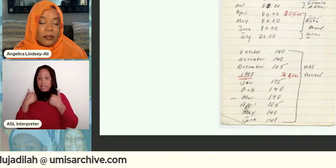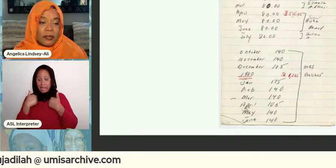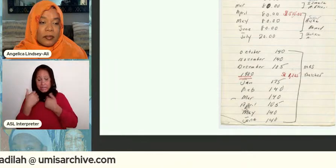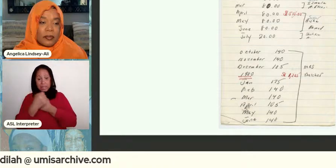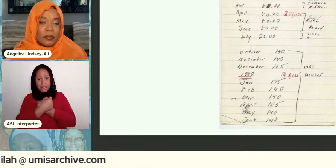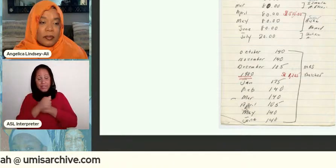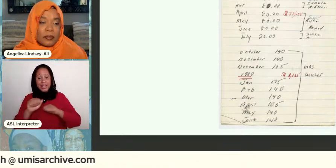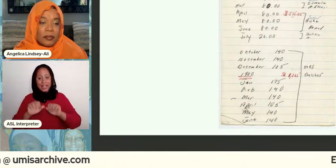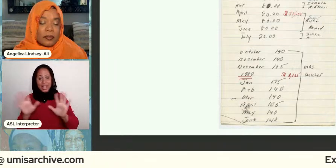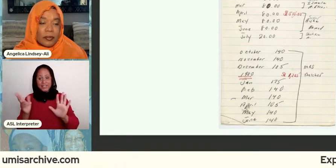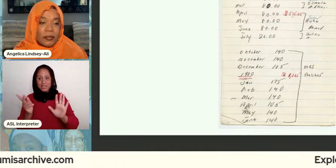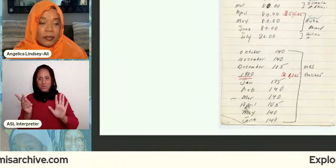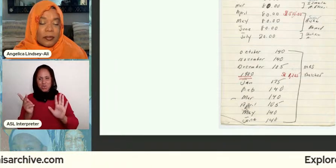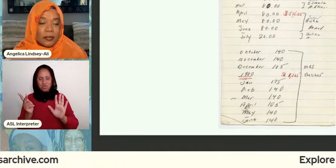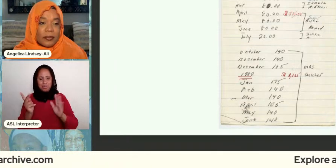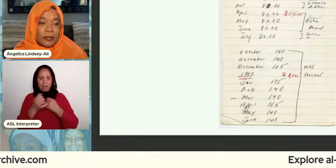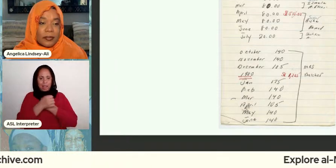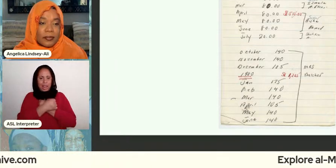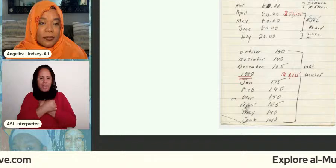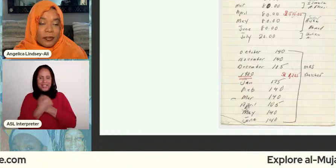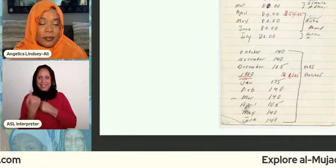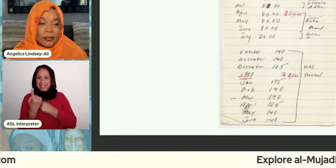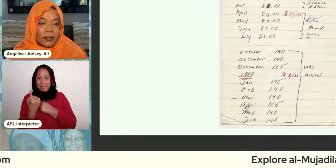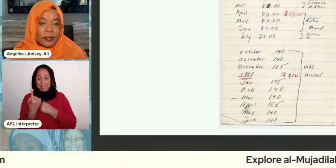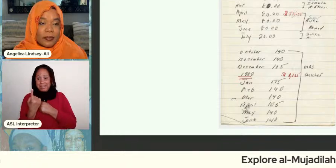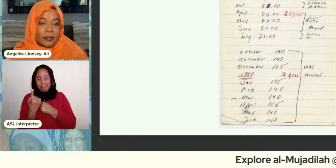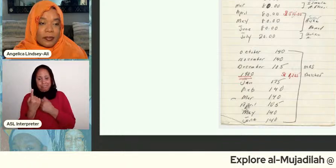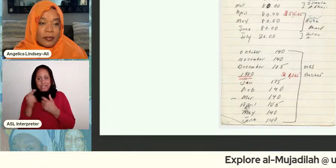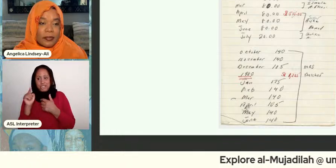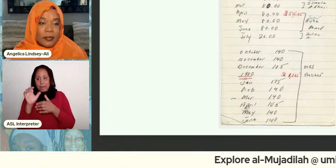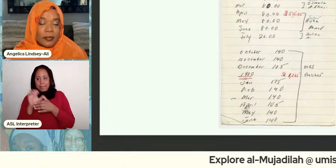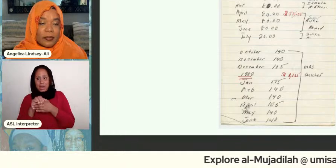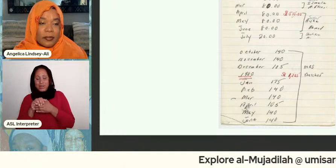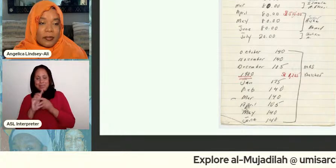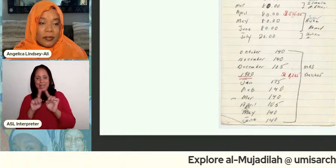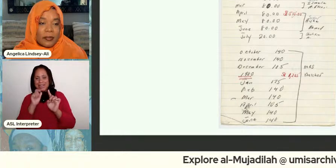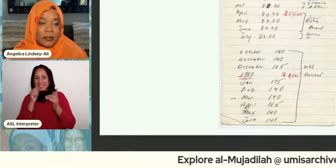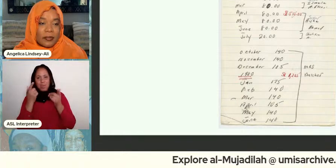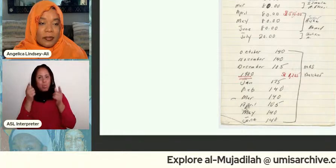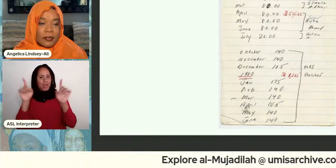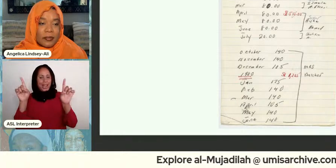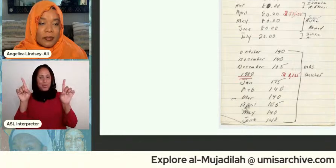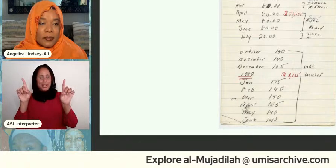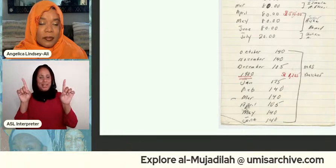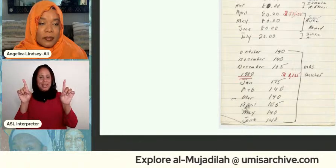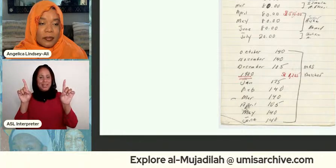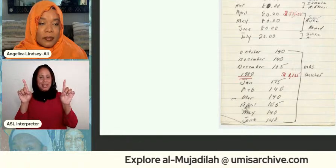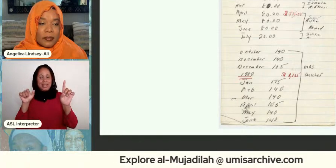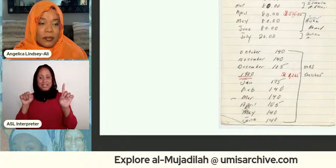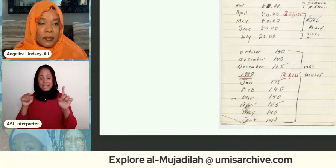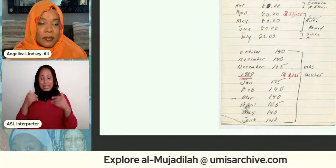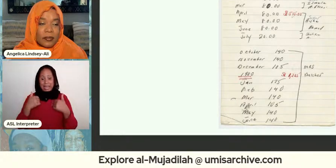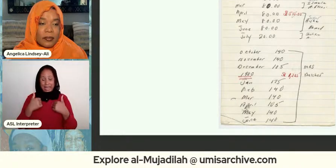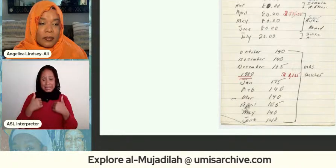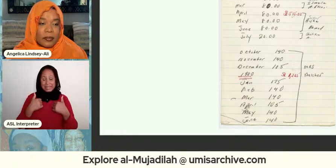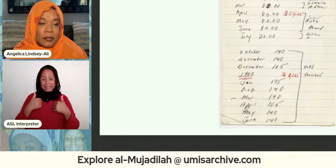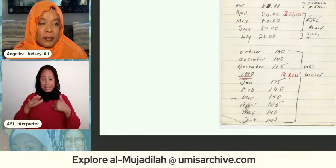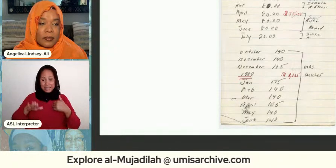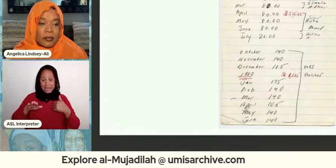you're in love or you have some kind of something right you marry somebody else it doesn't work out you have this child you're trying to figure out what to do and you and then you're keeping track